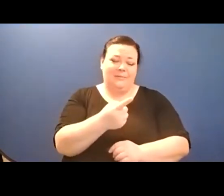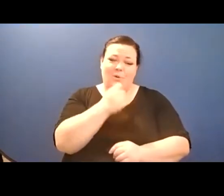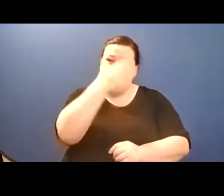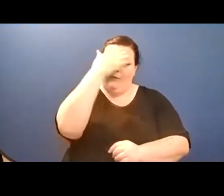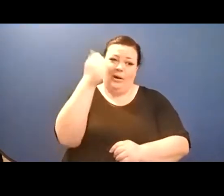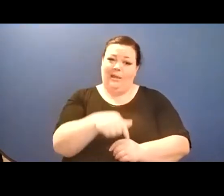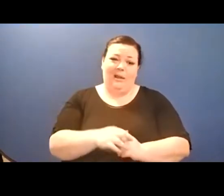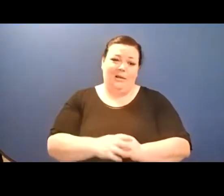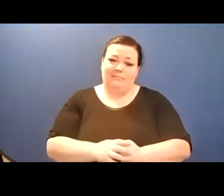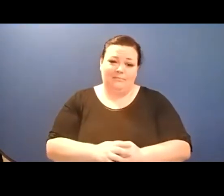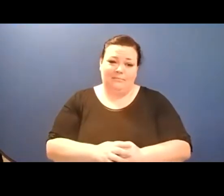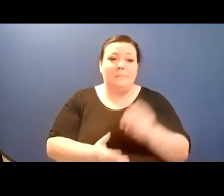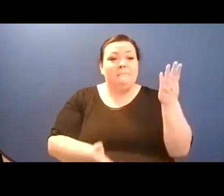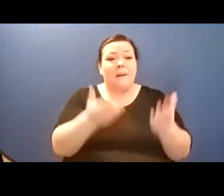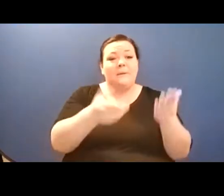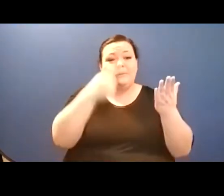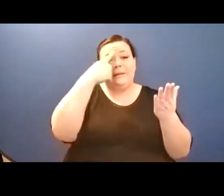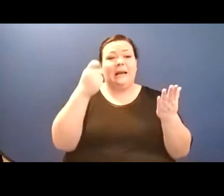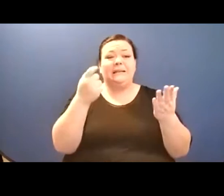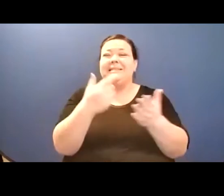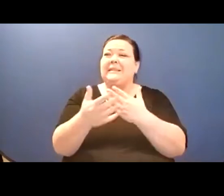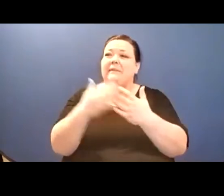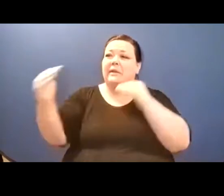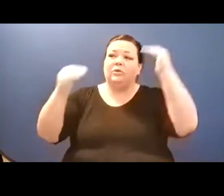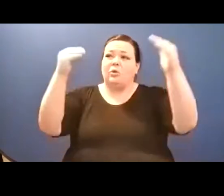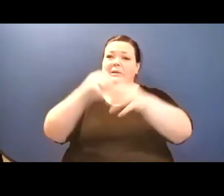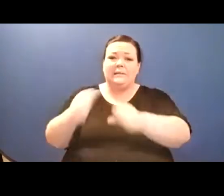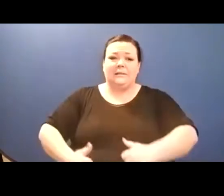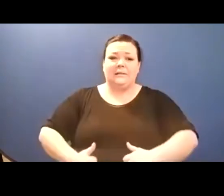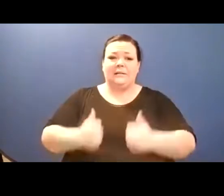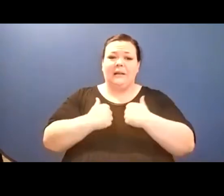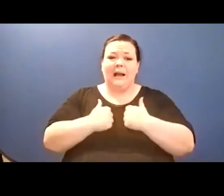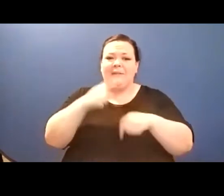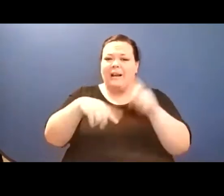Maybe you have already seen them from afar. Maybe you have run across them in the bookstore and you